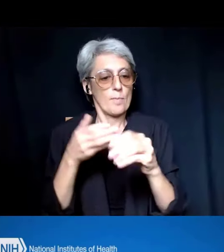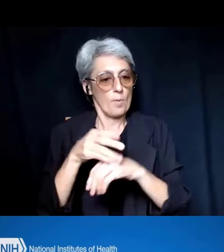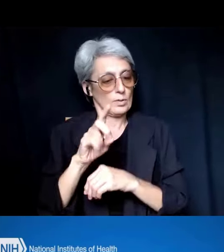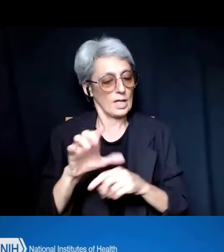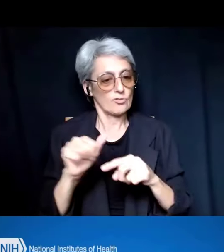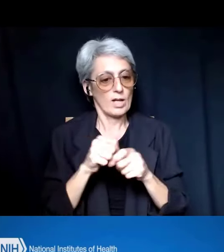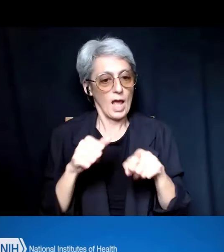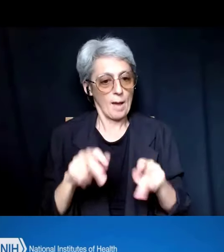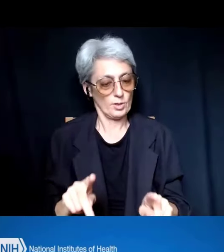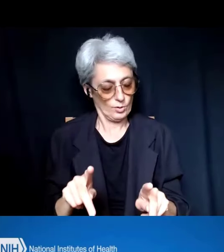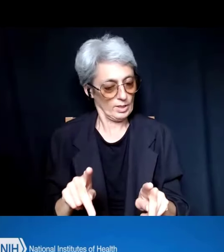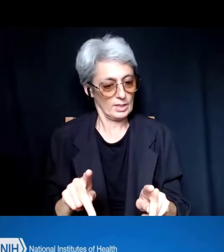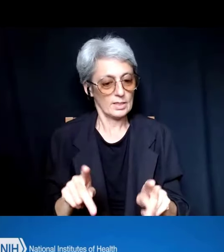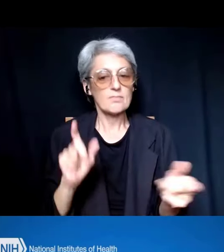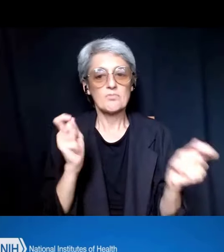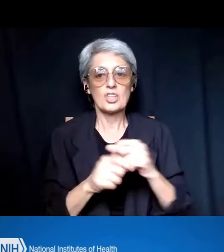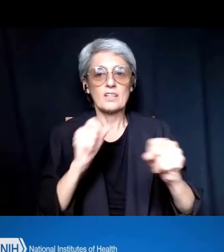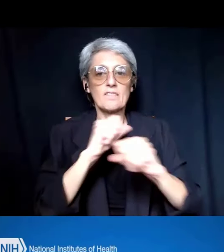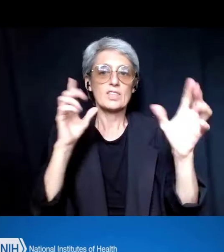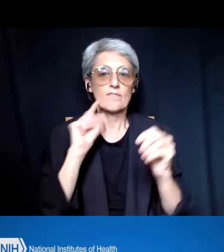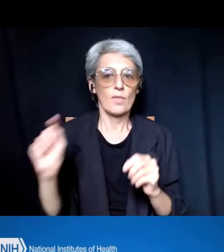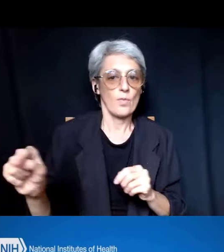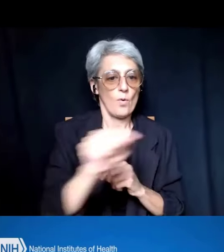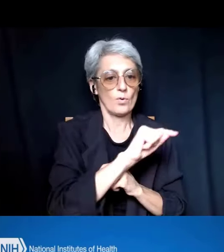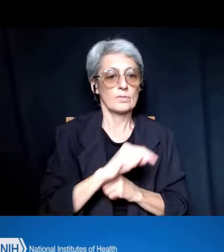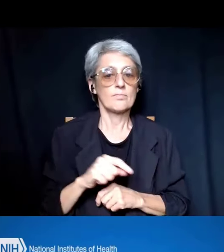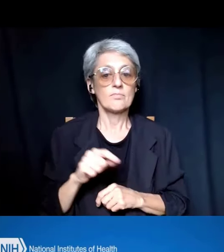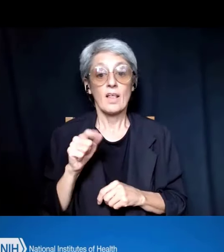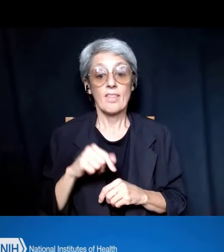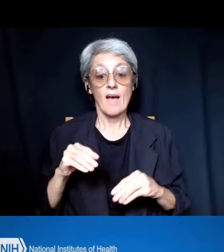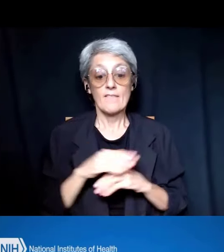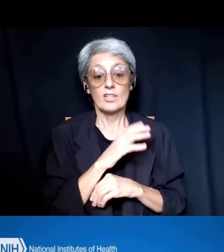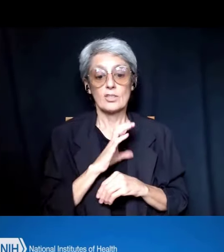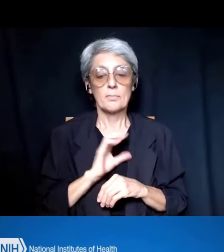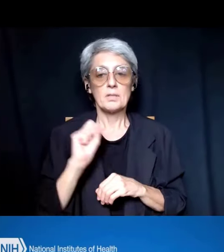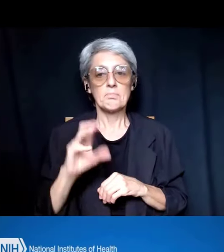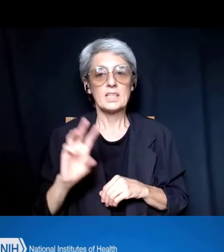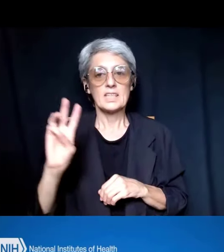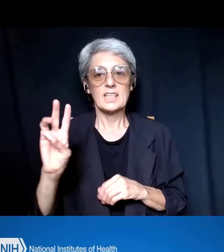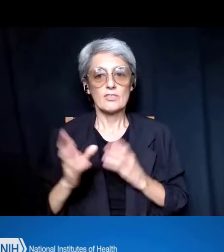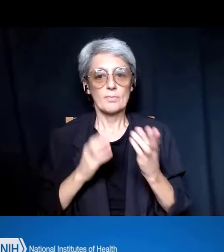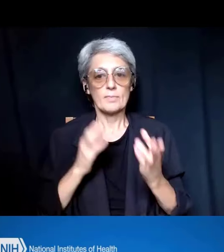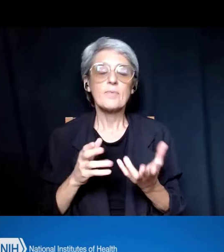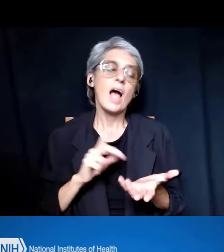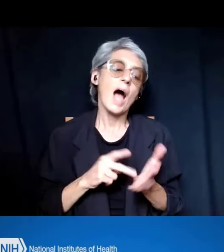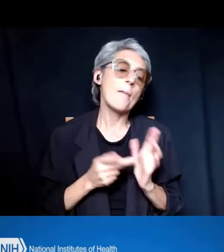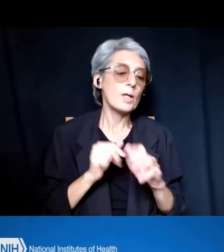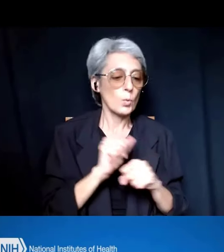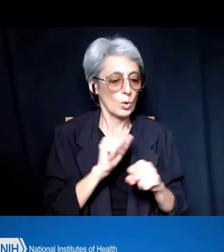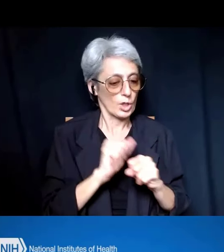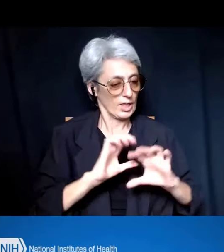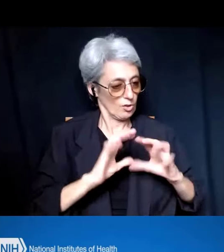And there are six different recommendations that this advisory committee, or this working group to the advisory committee,